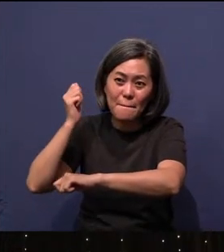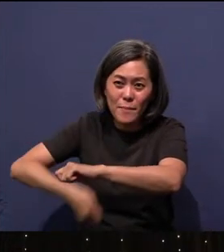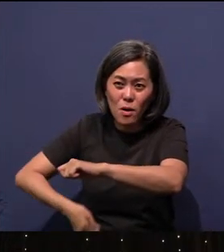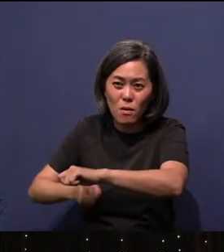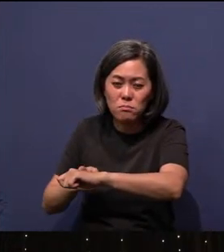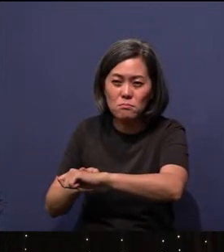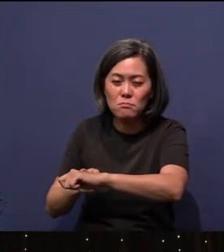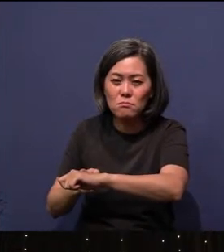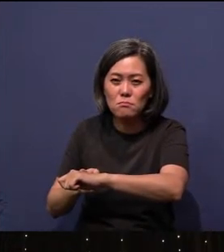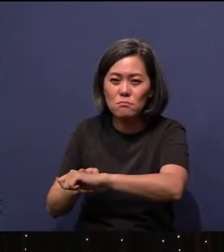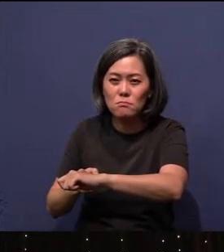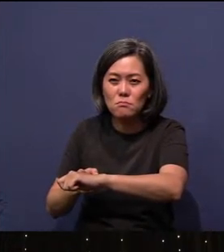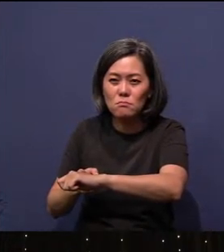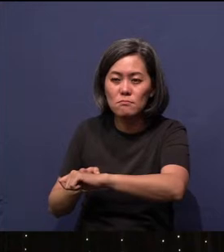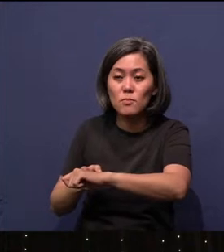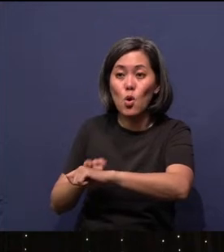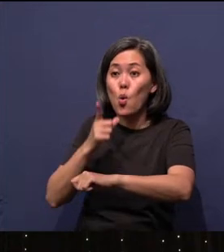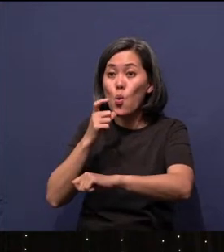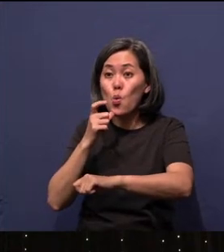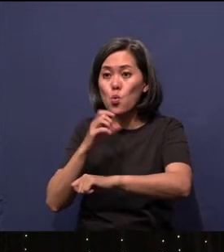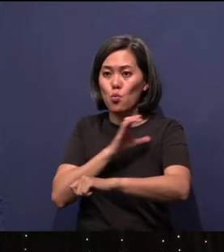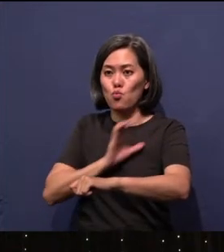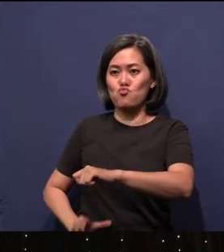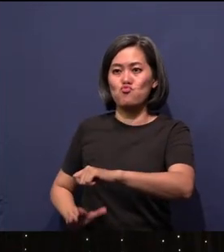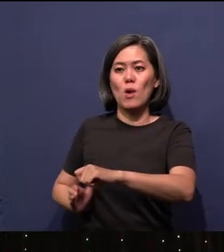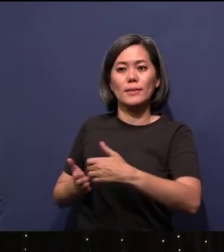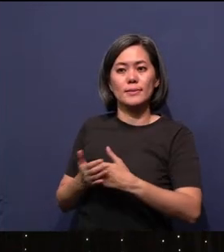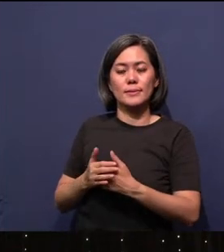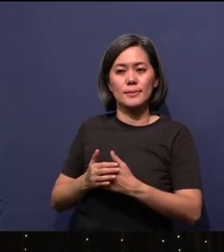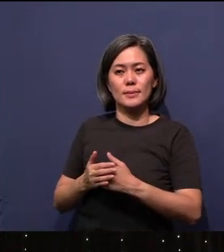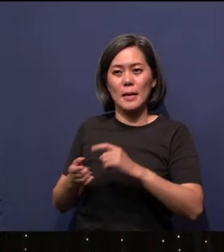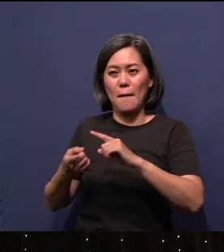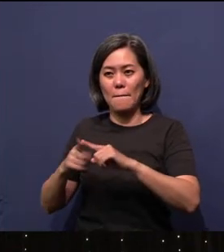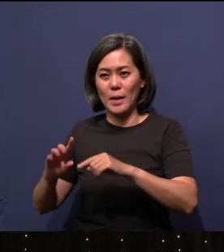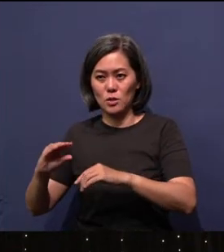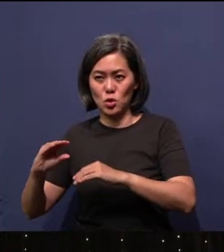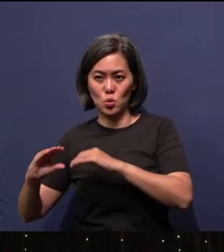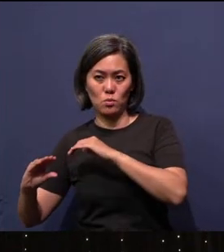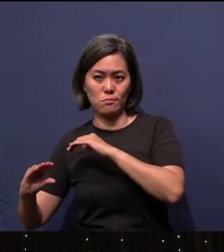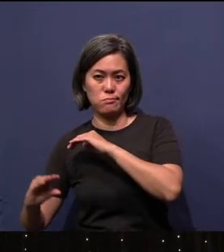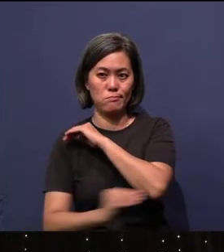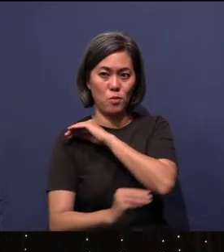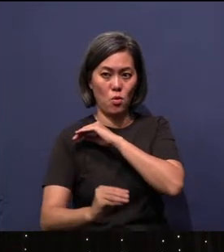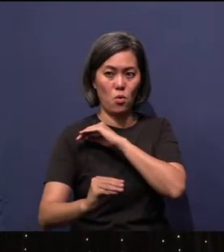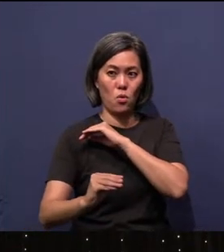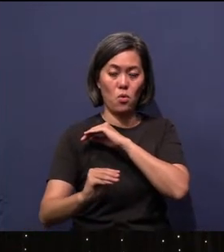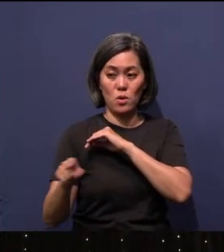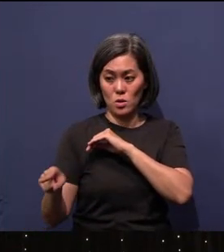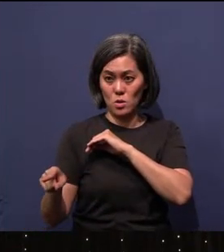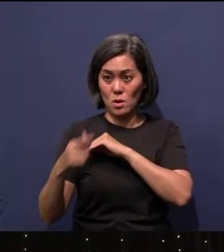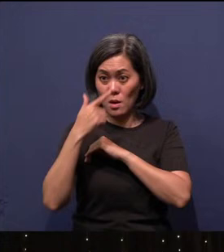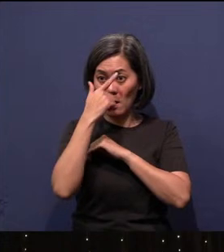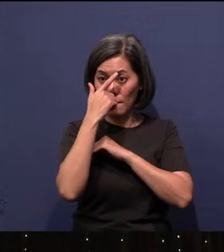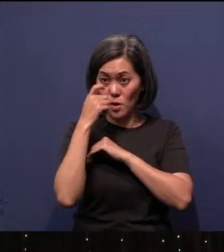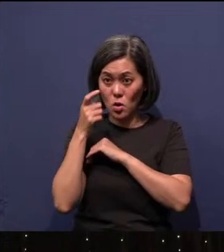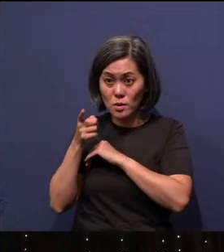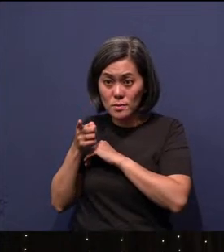is none other than Christ. But you will strike His heel, because He will suffer on the cross.